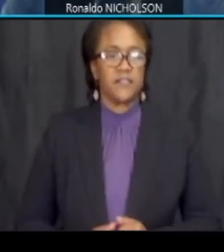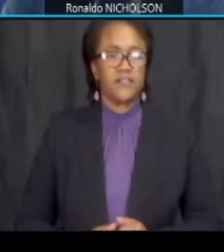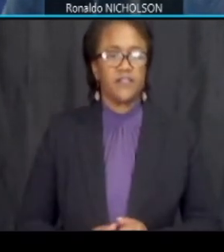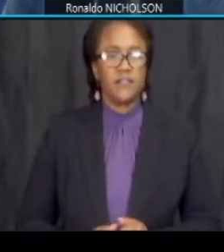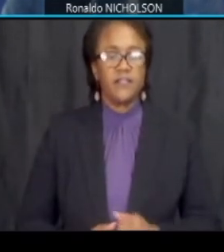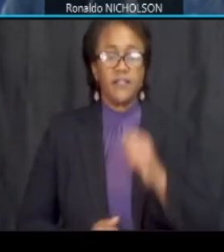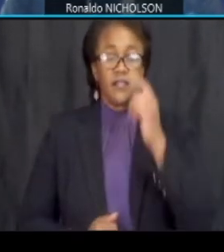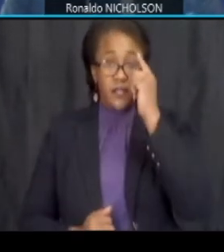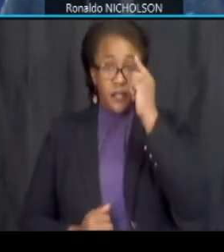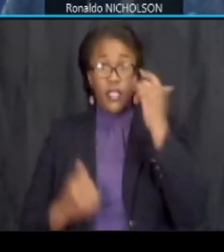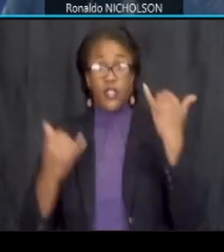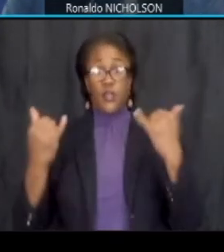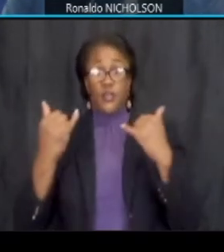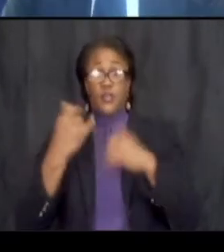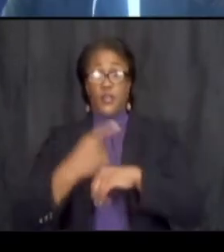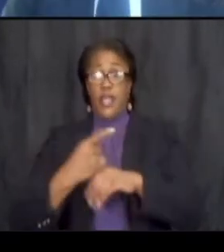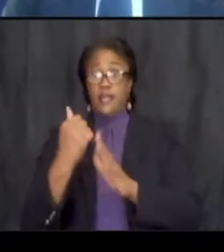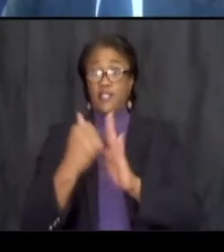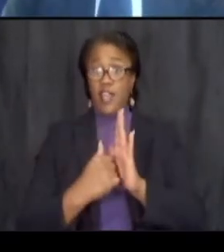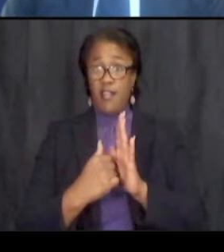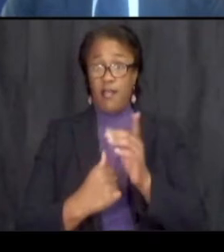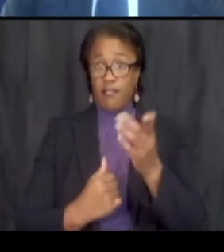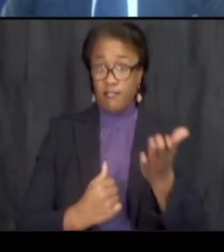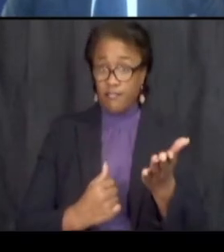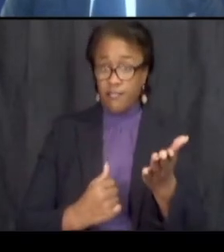here's today's agenda basically a project overview